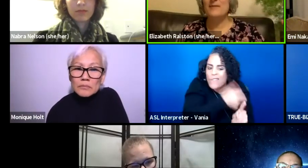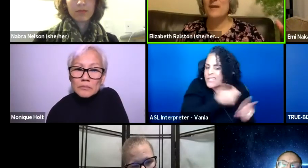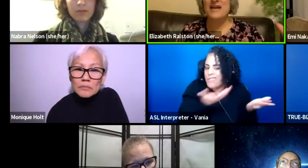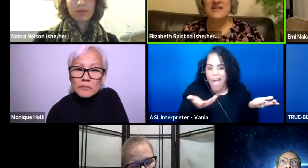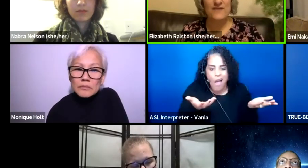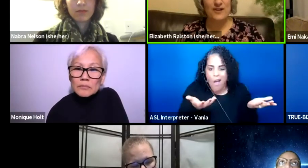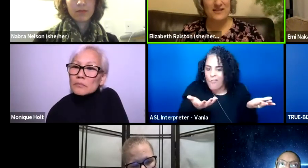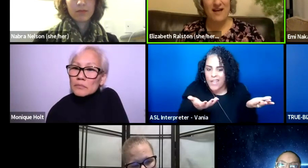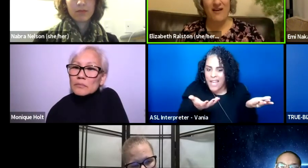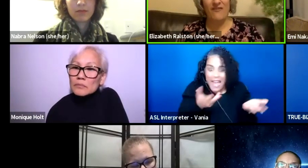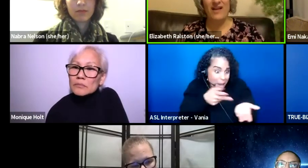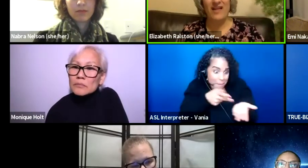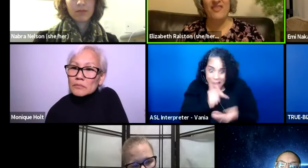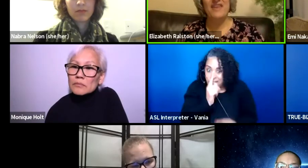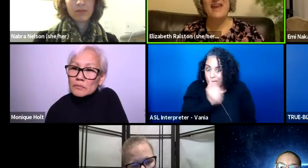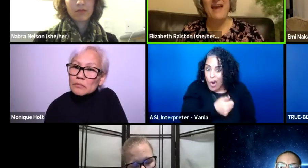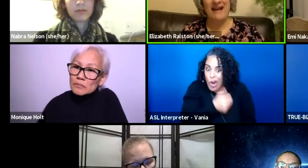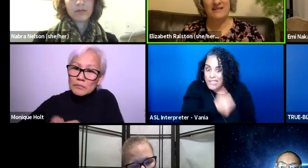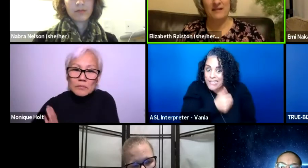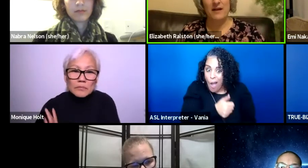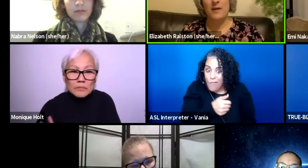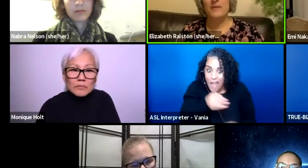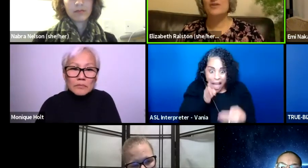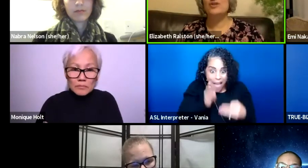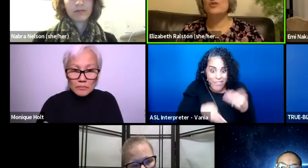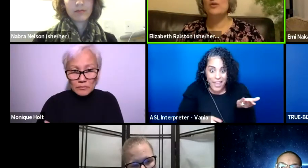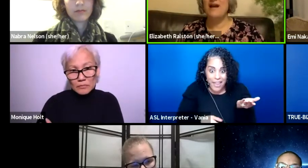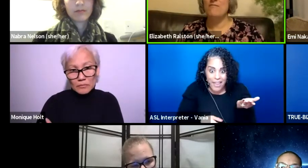and it pays for itself in the end, because you will get